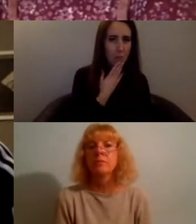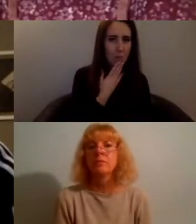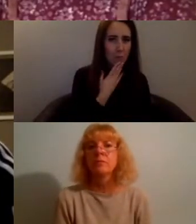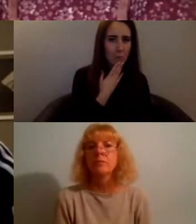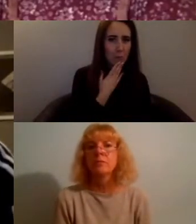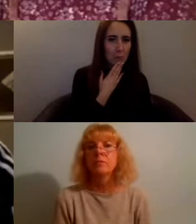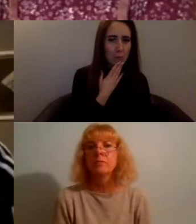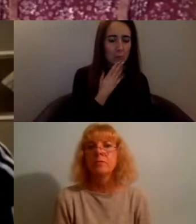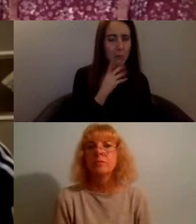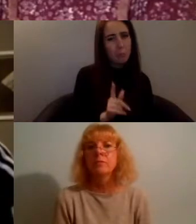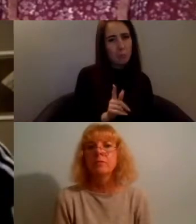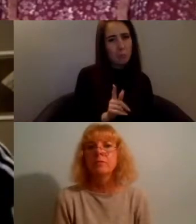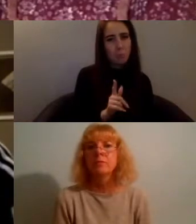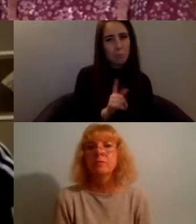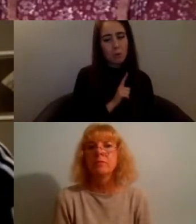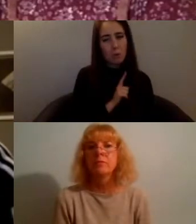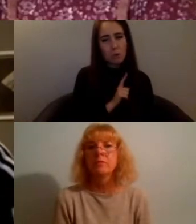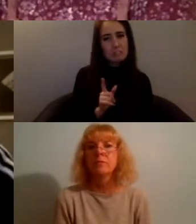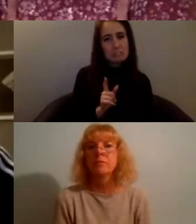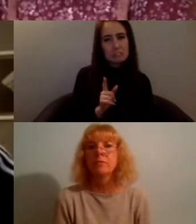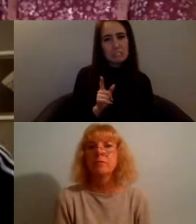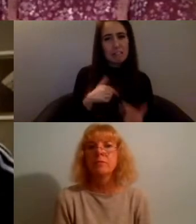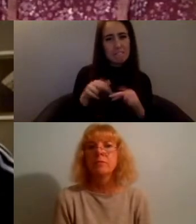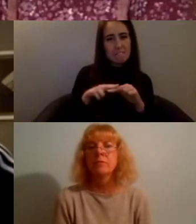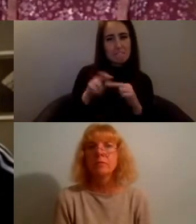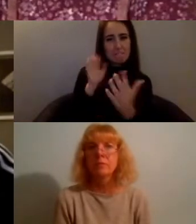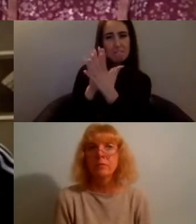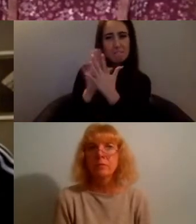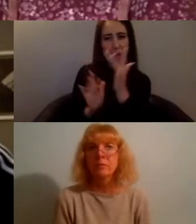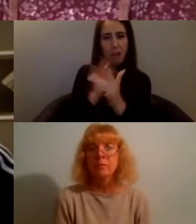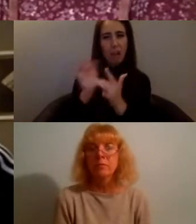feel if it's working and like usually when there's not enough activism happening people